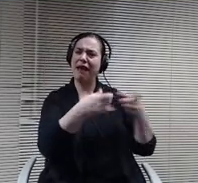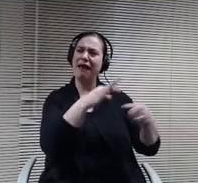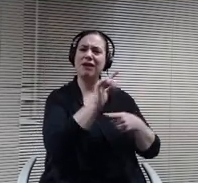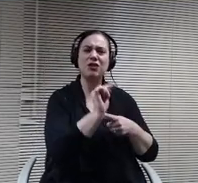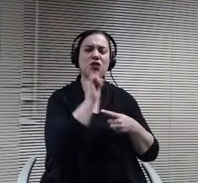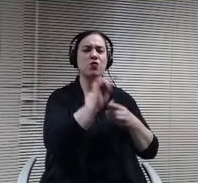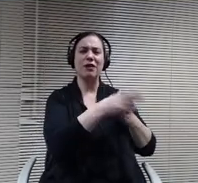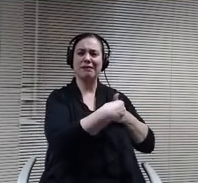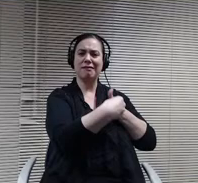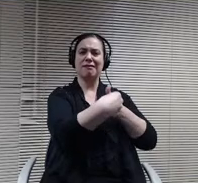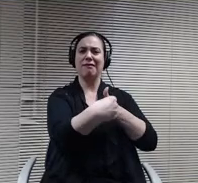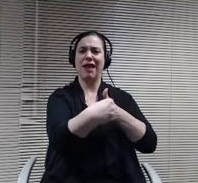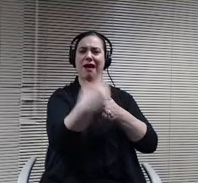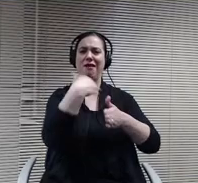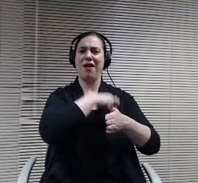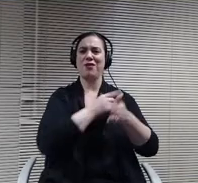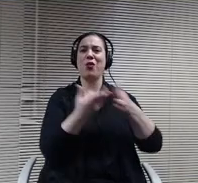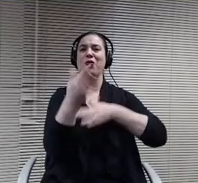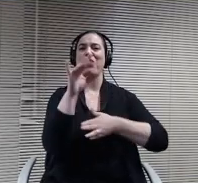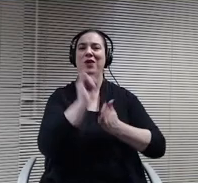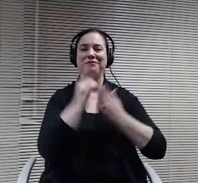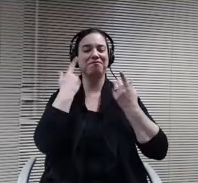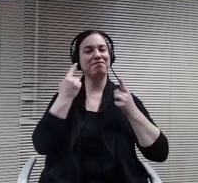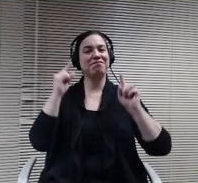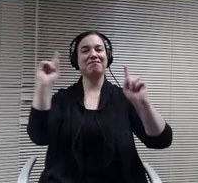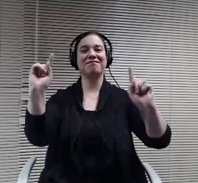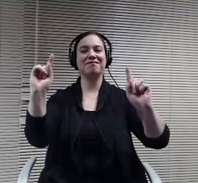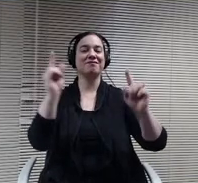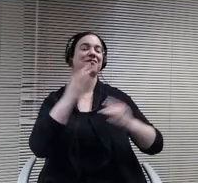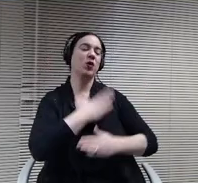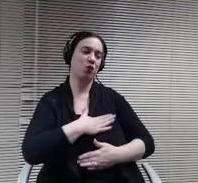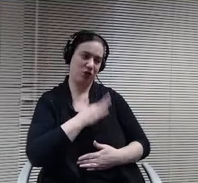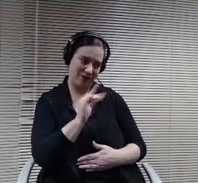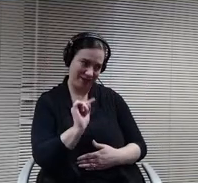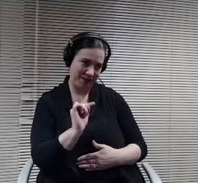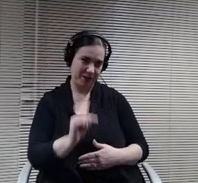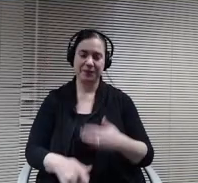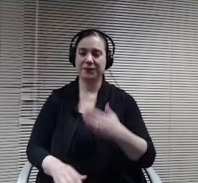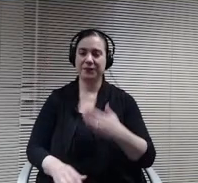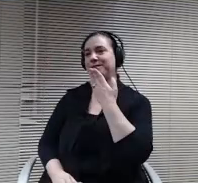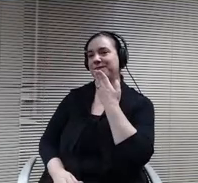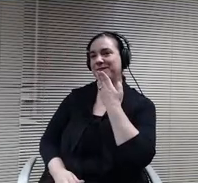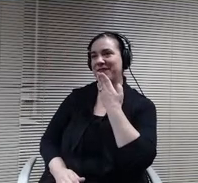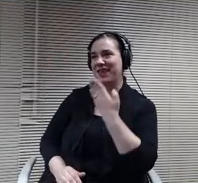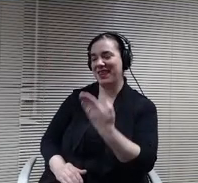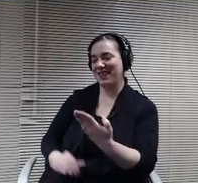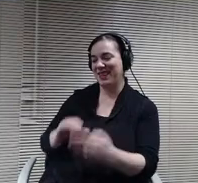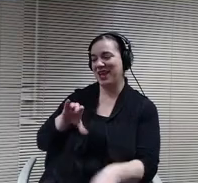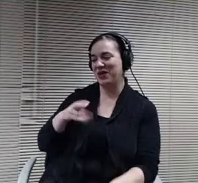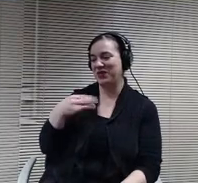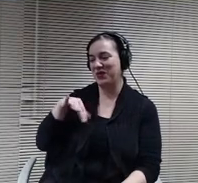you Katie. Appreciate it. Thanks, Chris, you're going to do great job motion carries. I'd